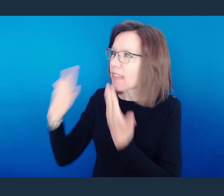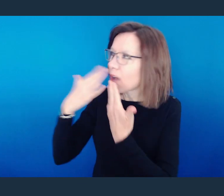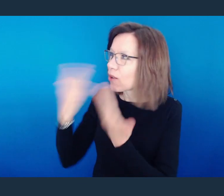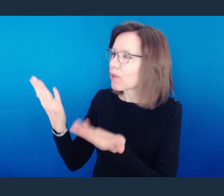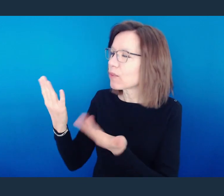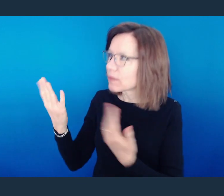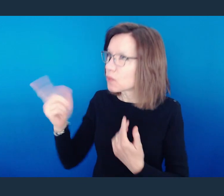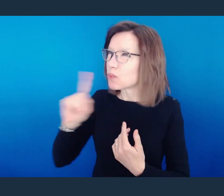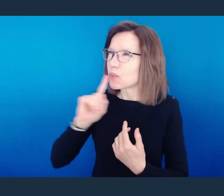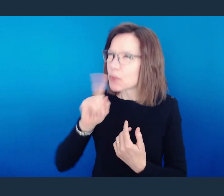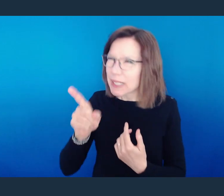We are so blessed.